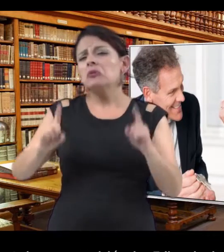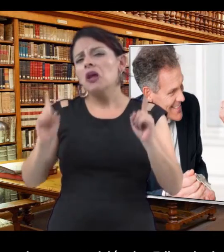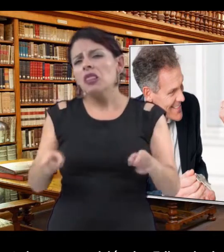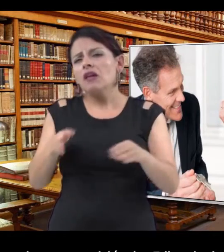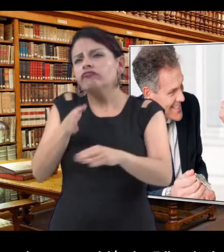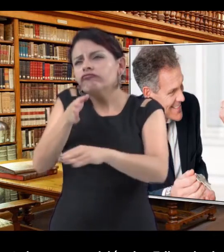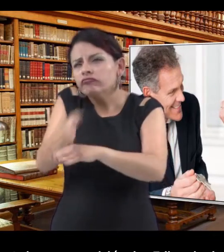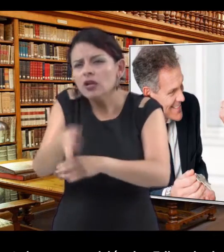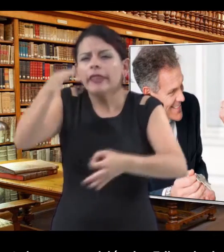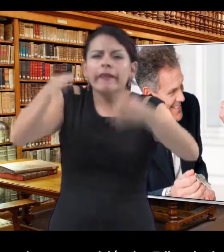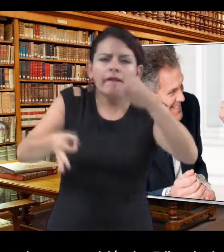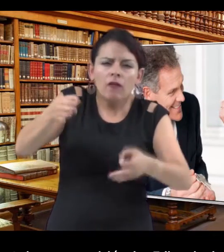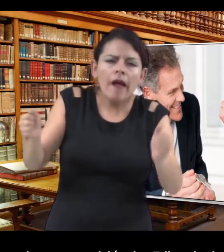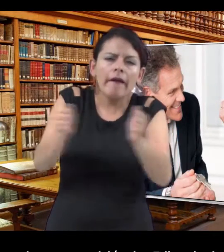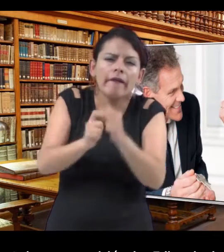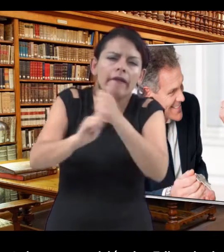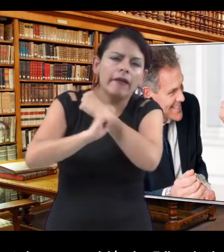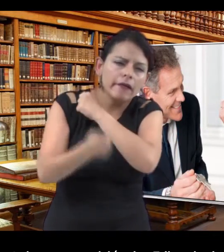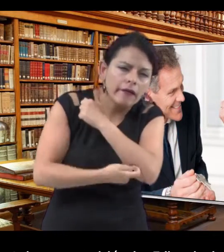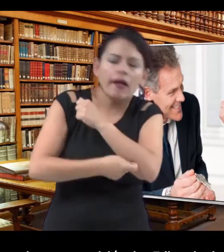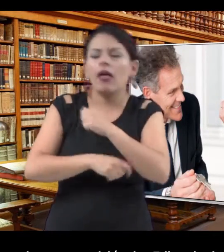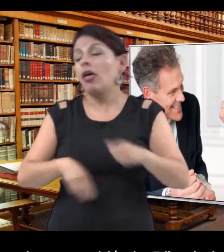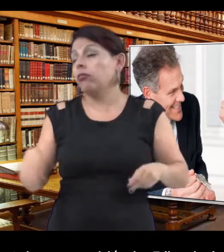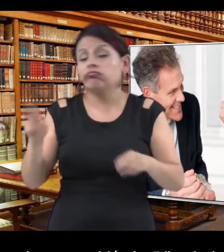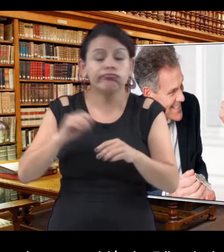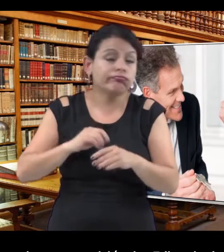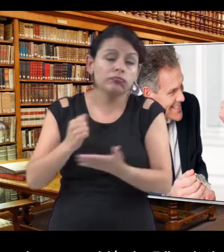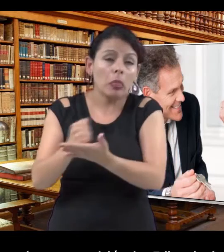People used to have to go to the Courts with an attorney.